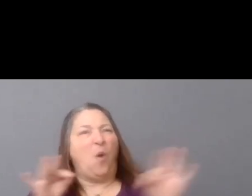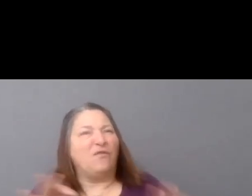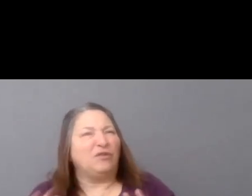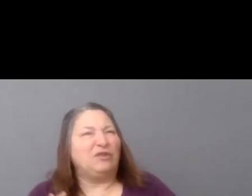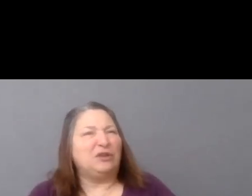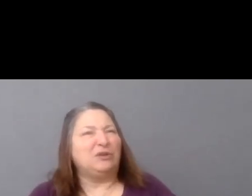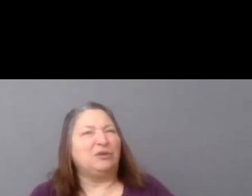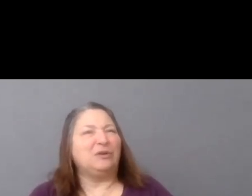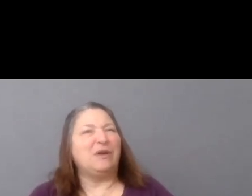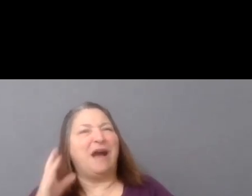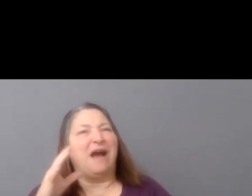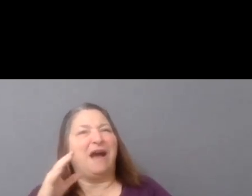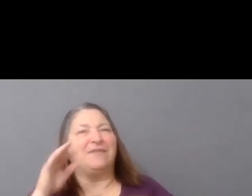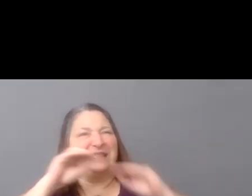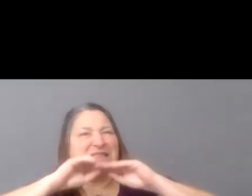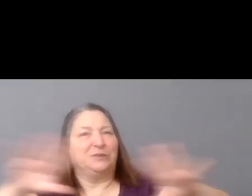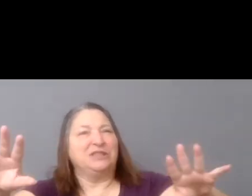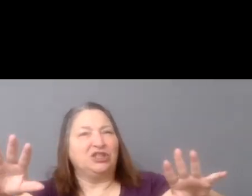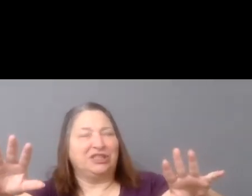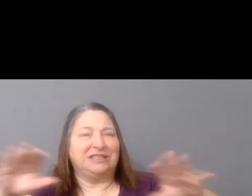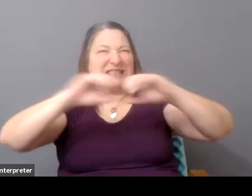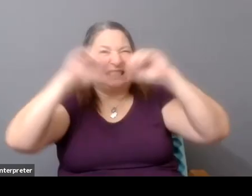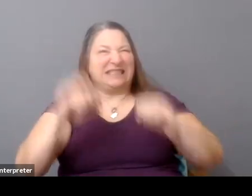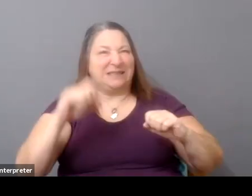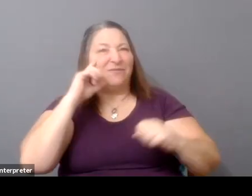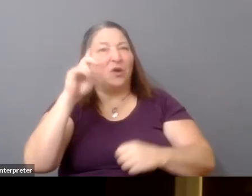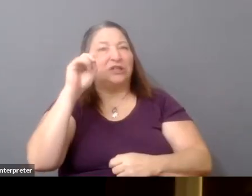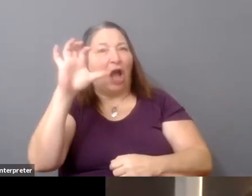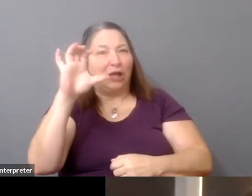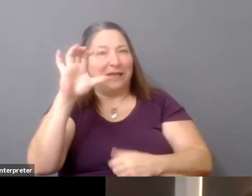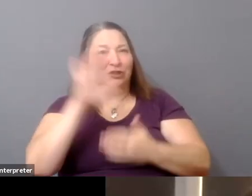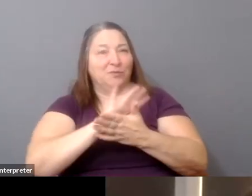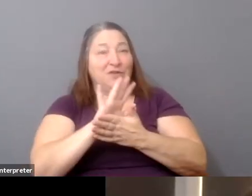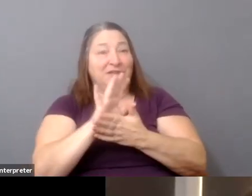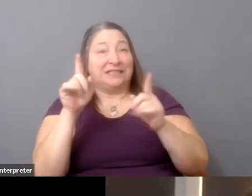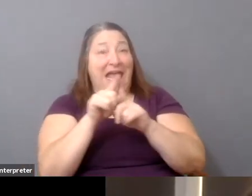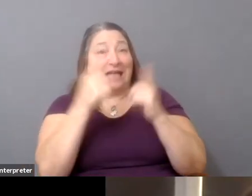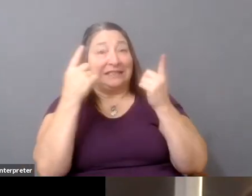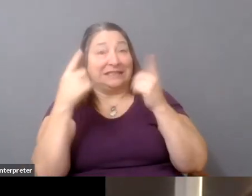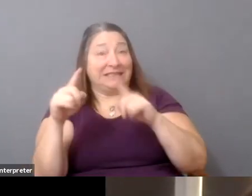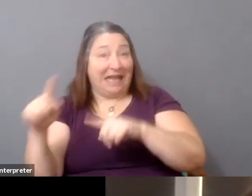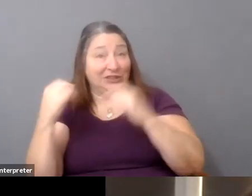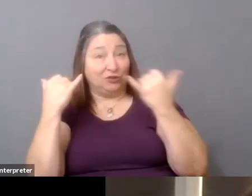ecosystem for documentaries as it stands today, and then Gary will join her.